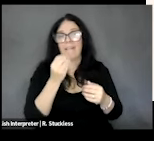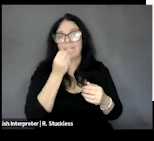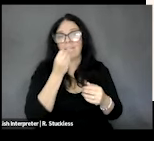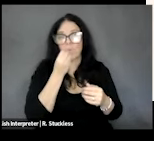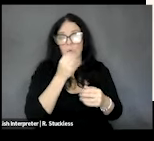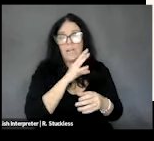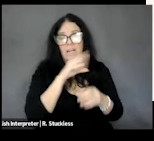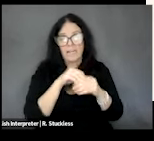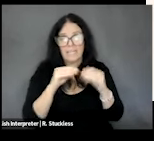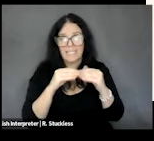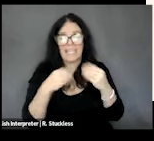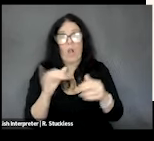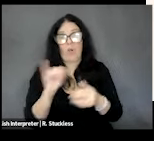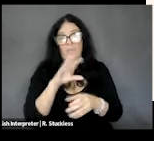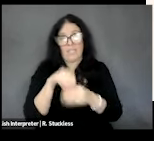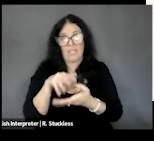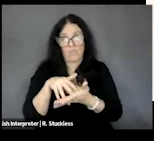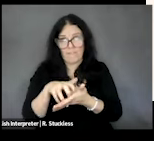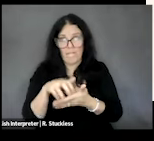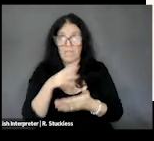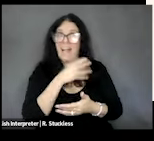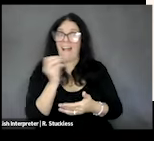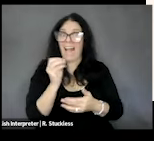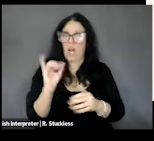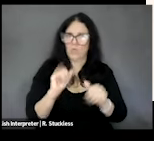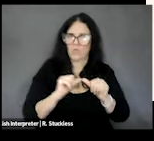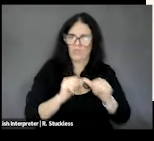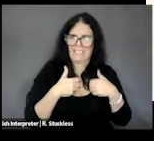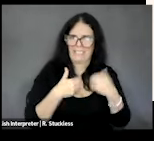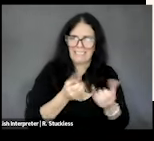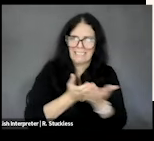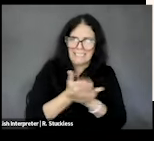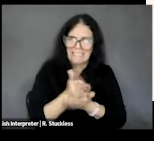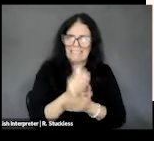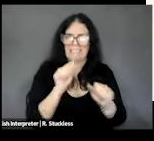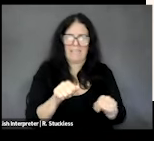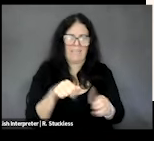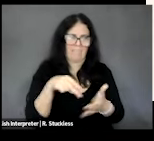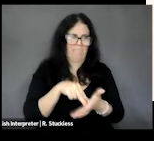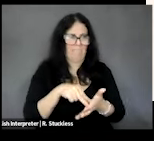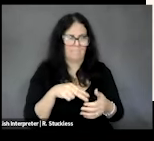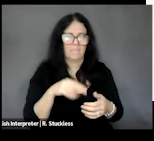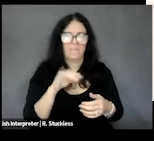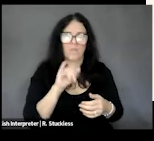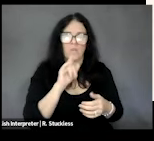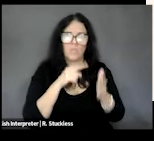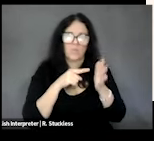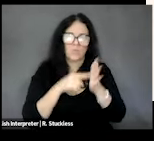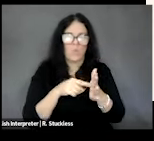vulnerability and resilience, where vulnerability refers to the likelihood of experiencing future